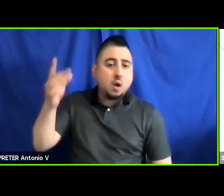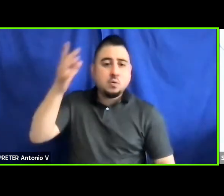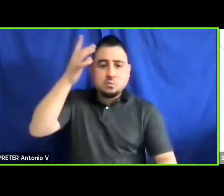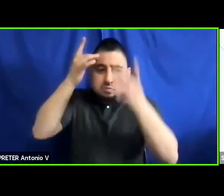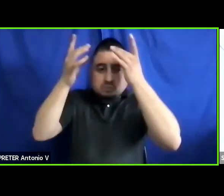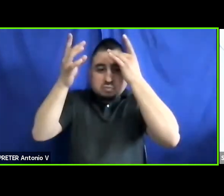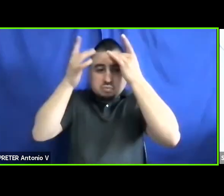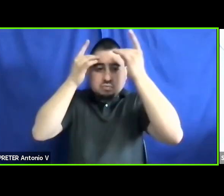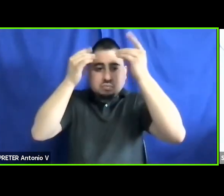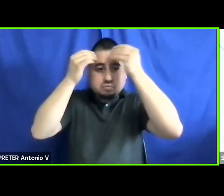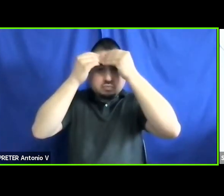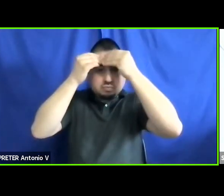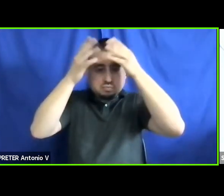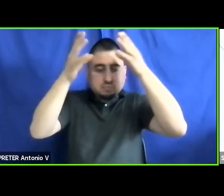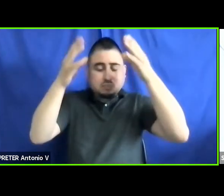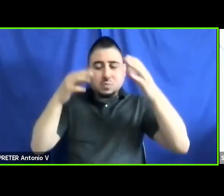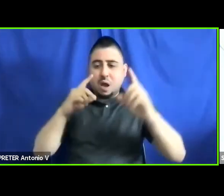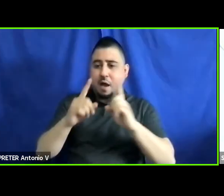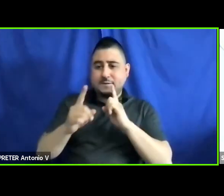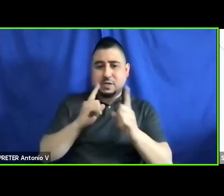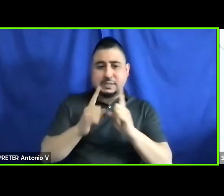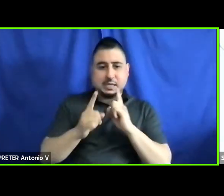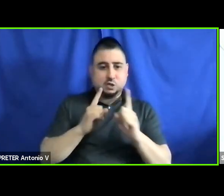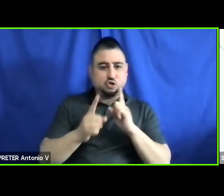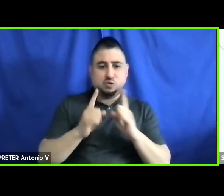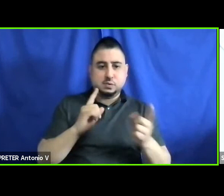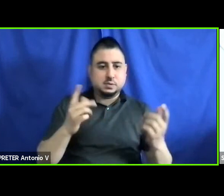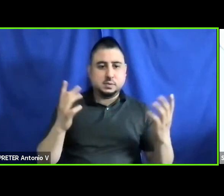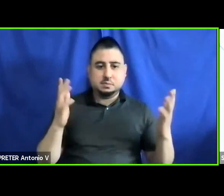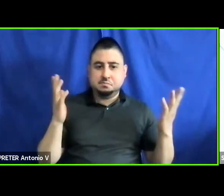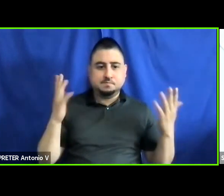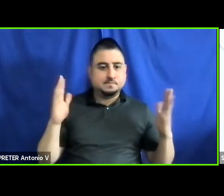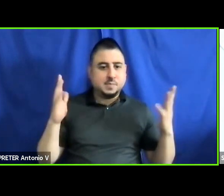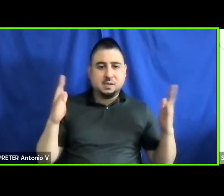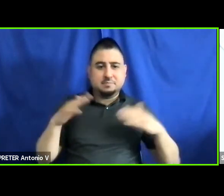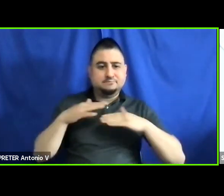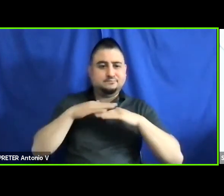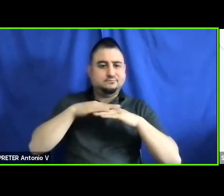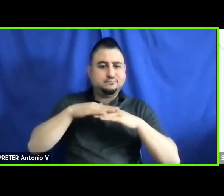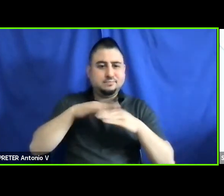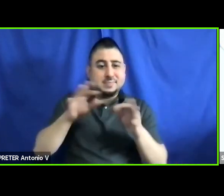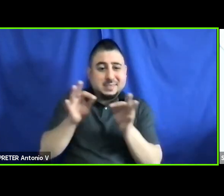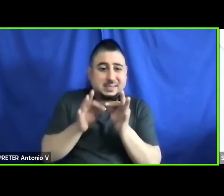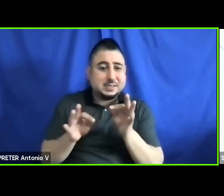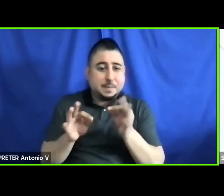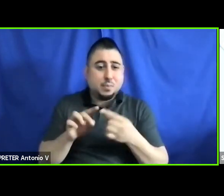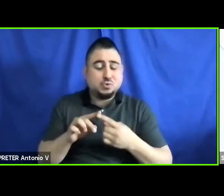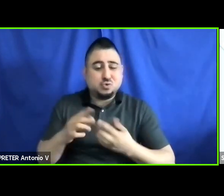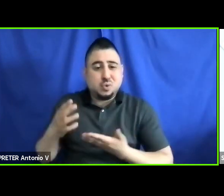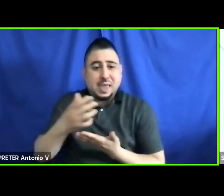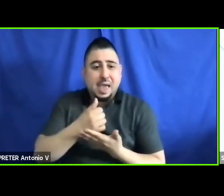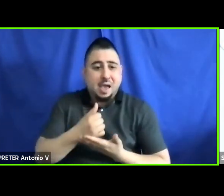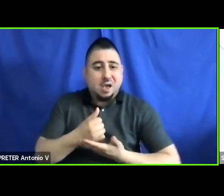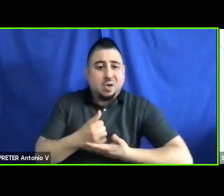good conversation that happens that we can, we can gather to continue what work needs